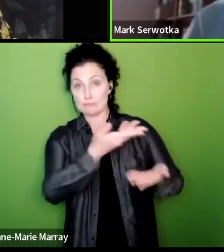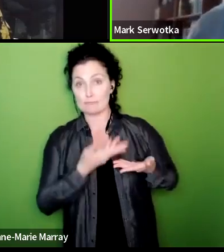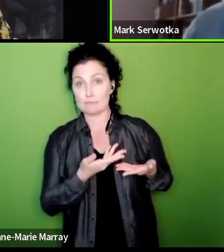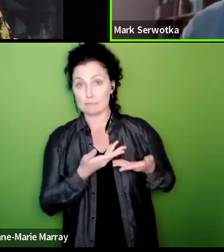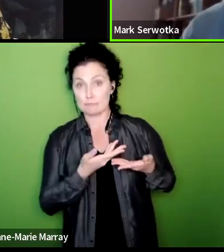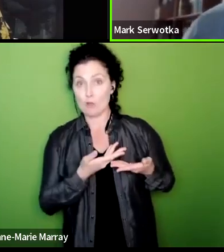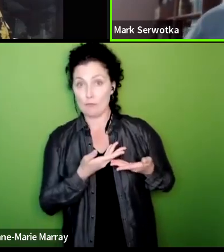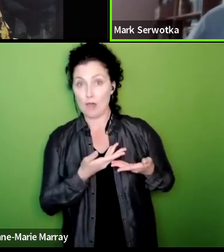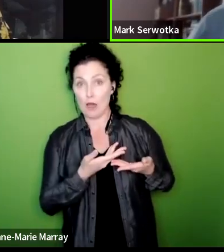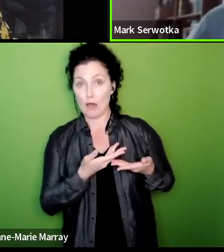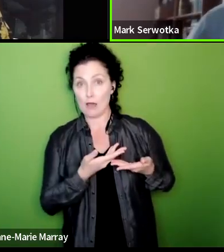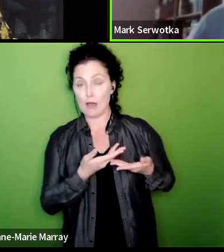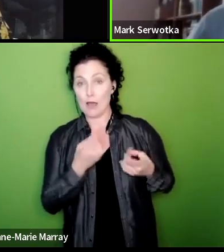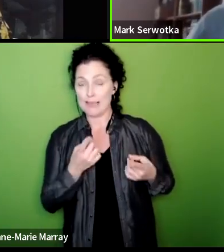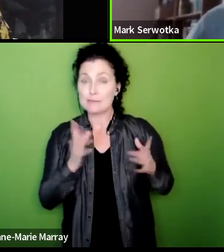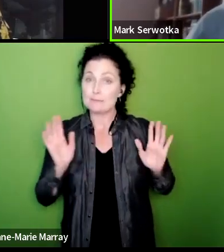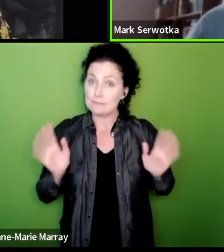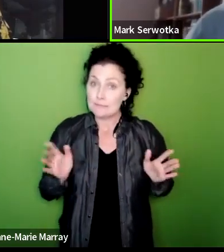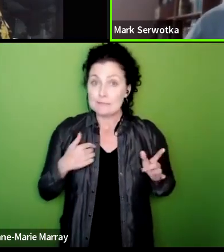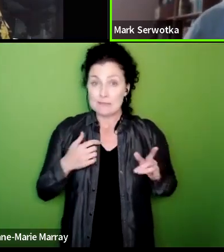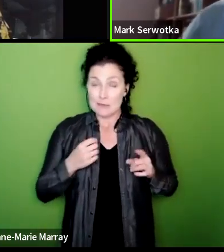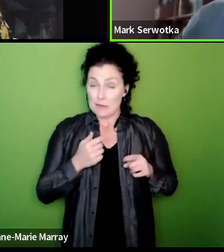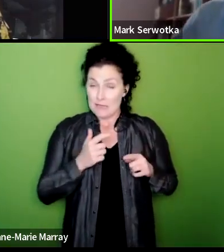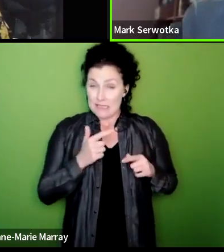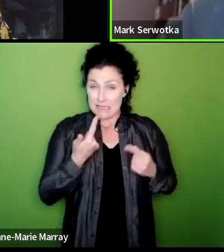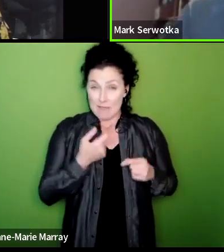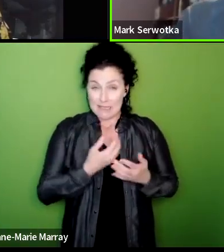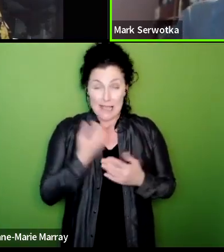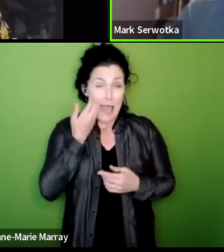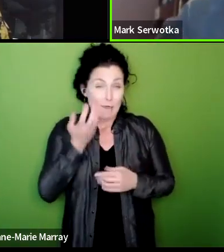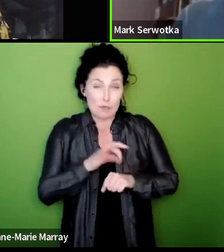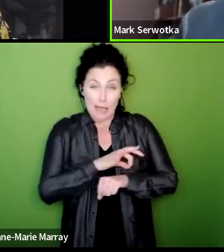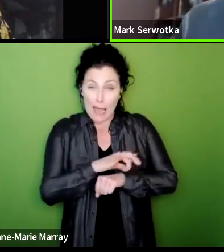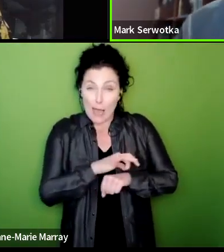the action that we'll probably have to announce next Friday and that we raise the money and we